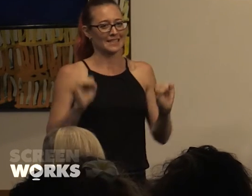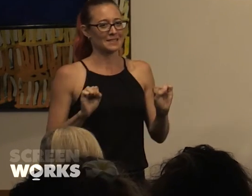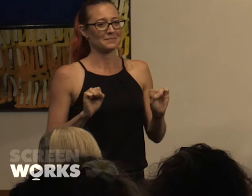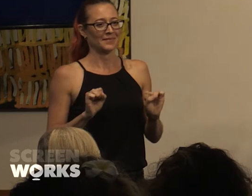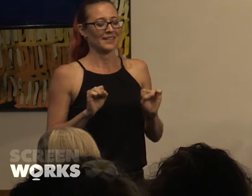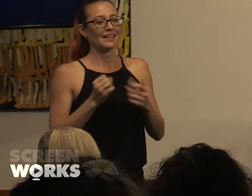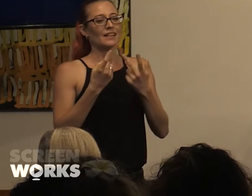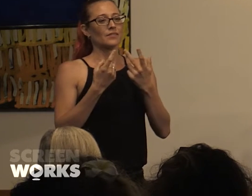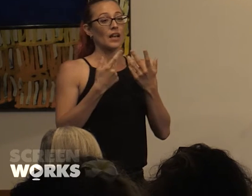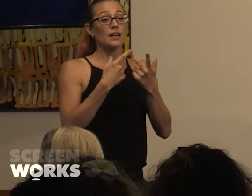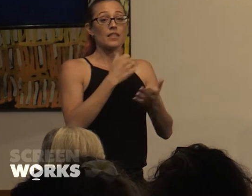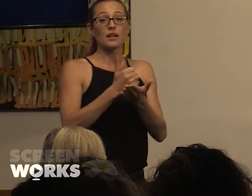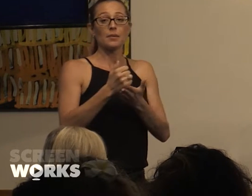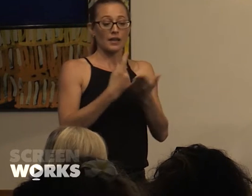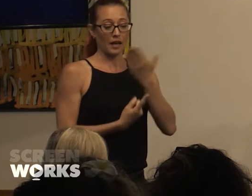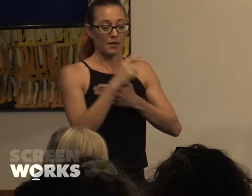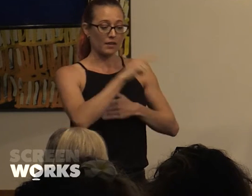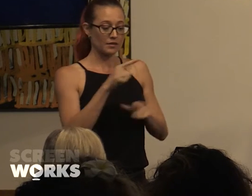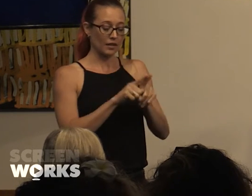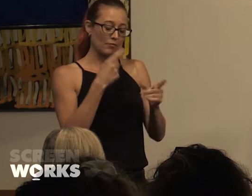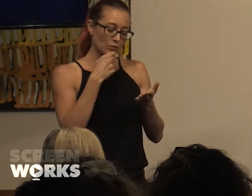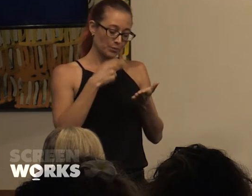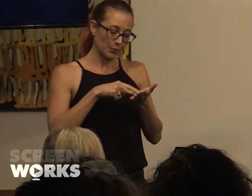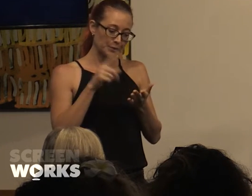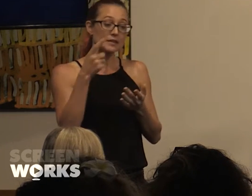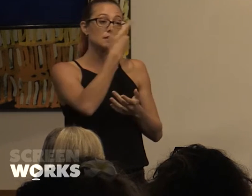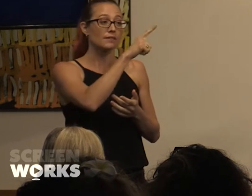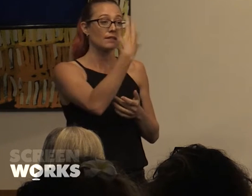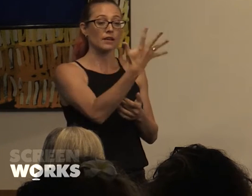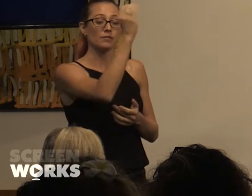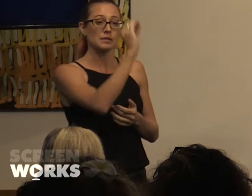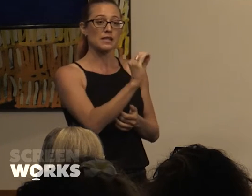Another stat that came out of that same report is that 75-percent of on-air